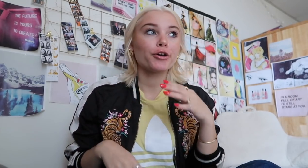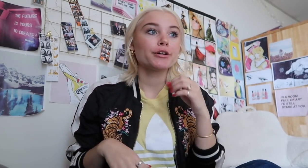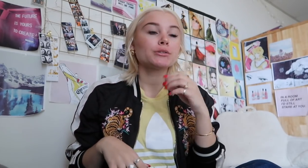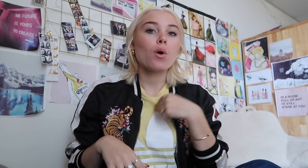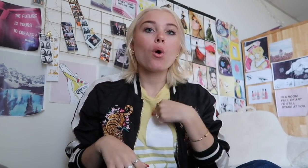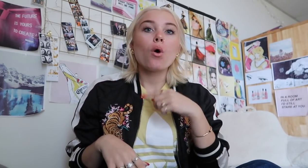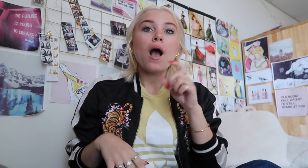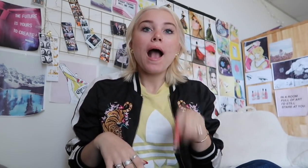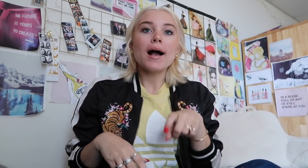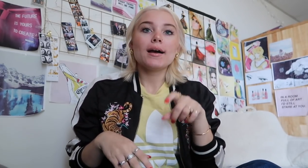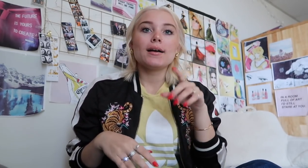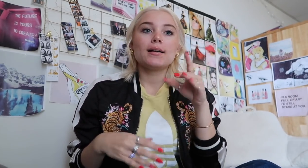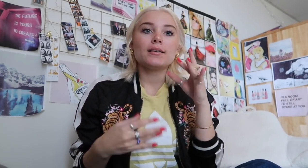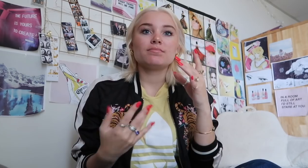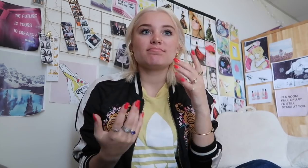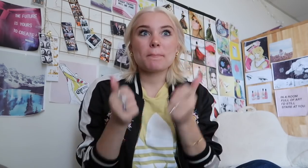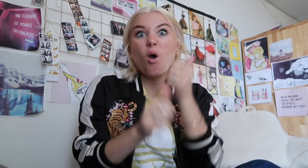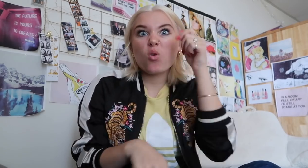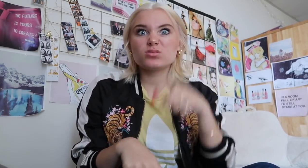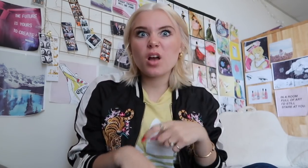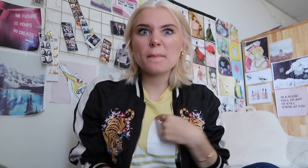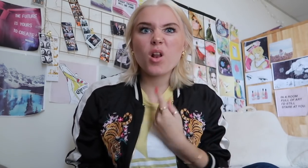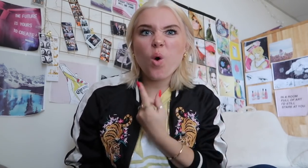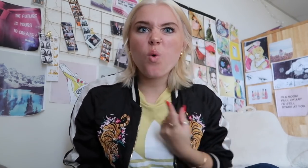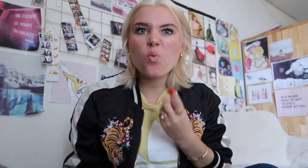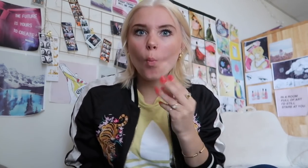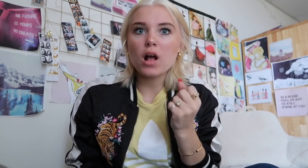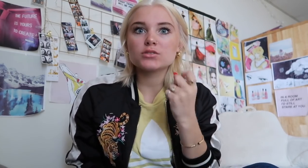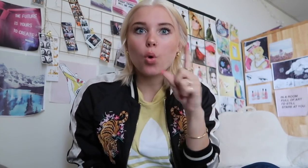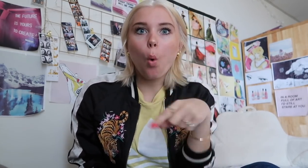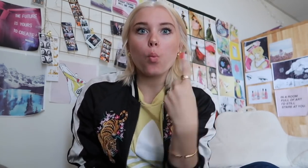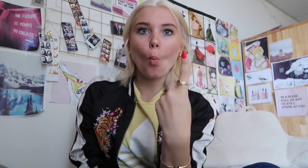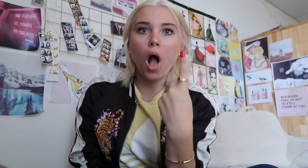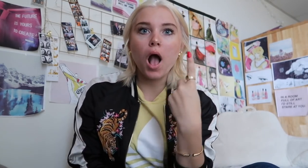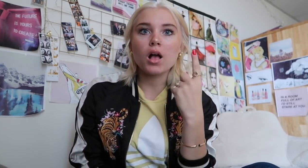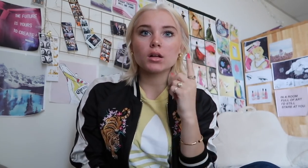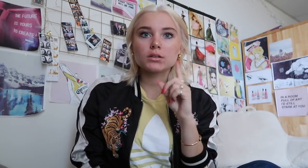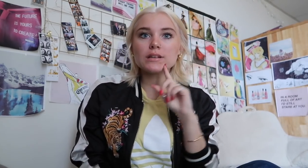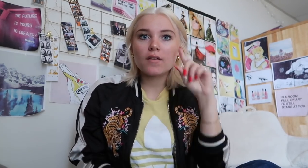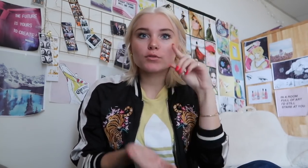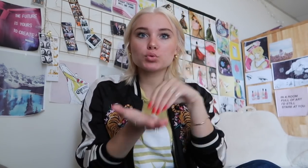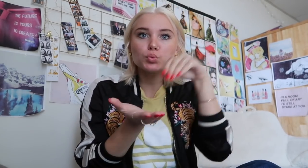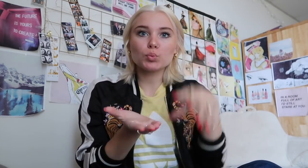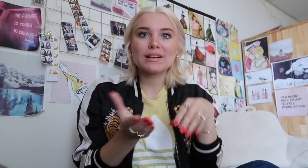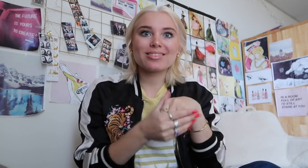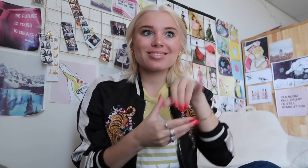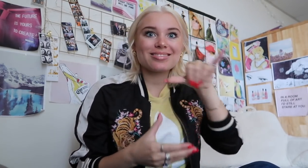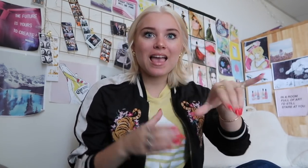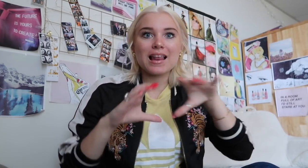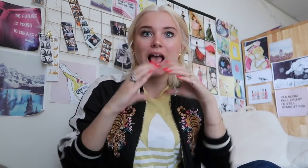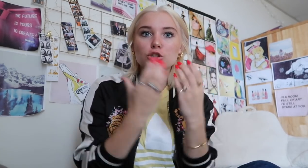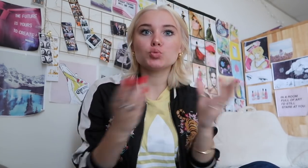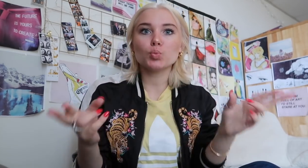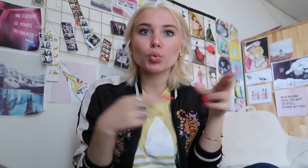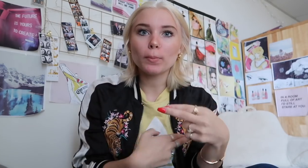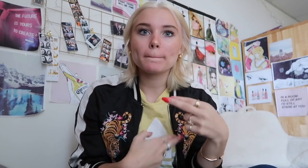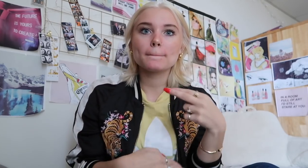most of time, I was all alone in a huge classroom along with hearing students I was only the deaf person in that classroom